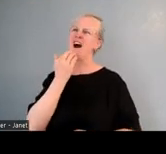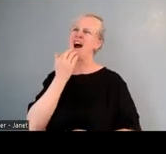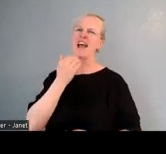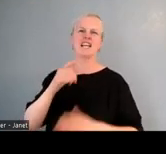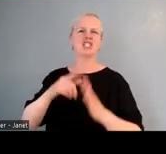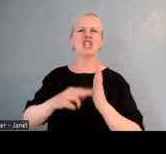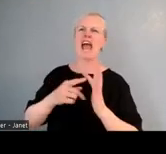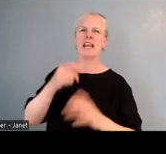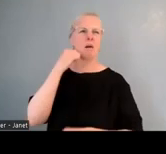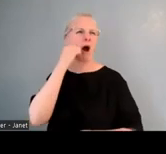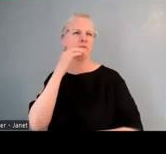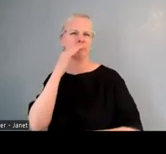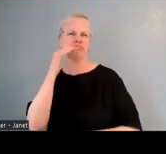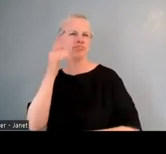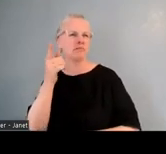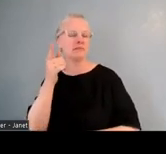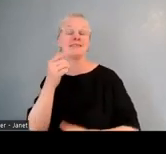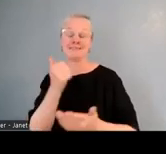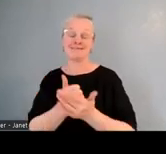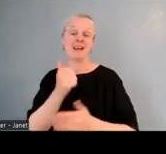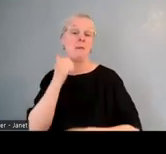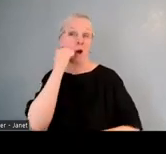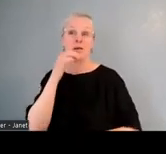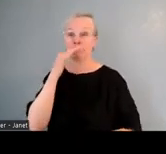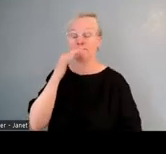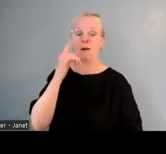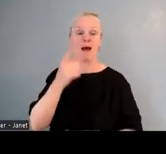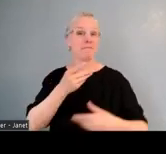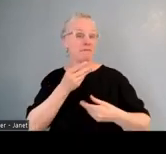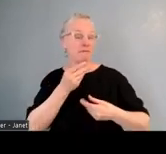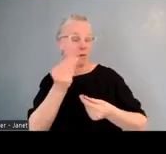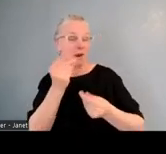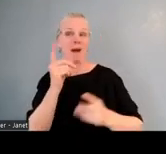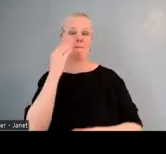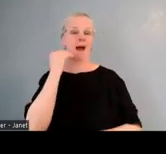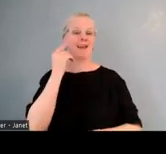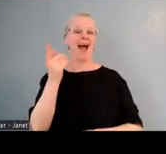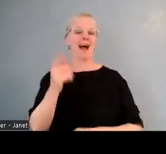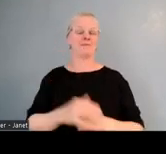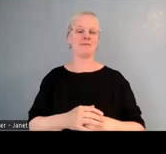Yeah, korero Māori, but she's actually Pakeha. and she was our paeārahi at ngā uri o ngā iwi,